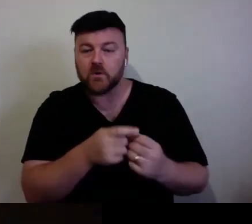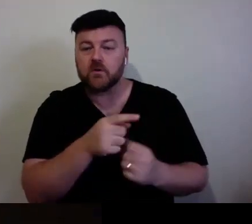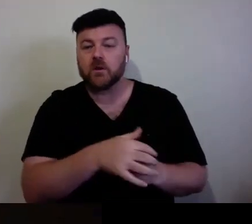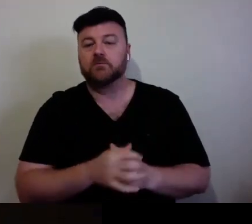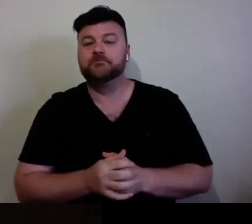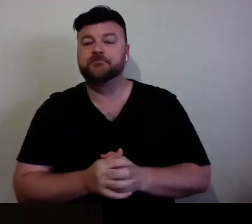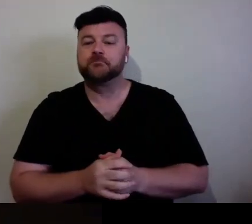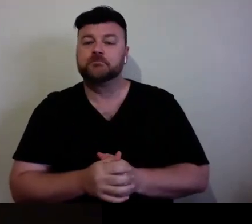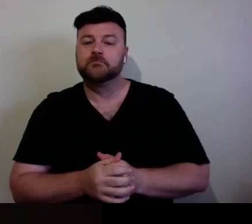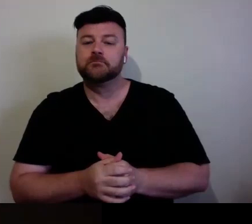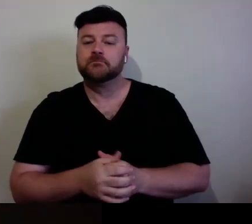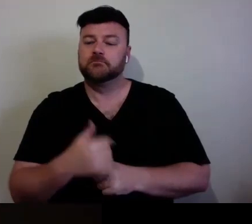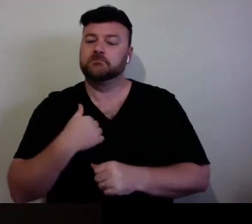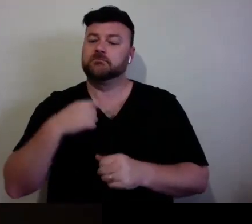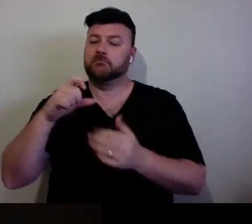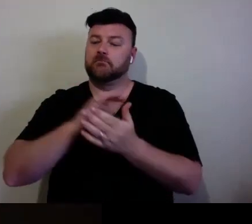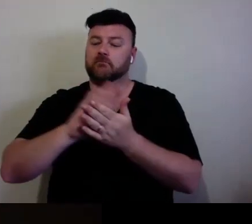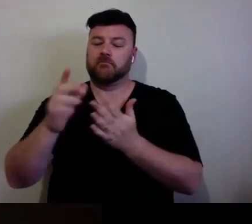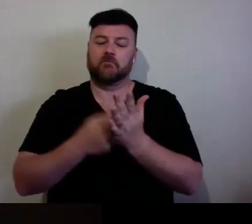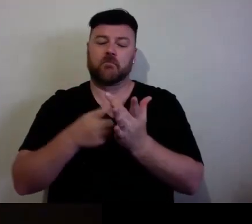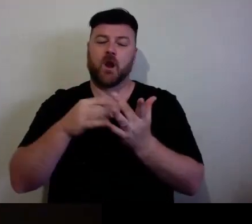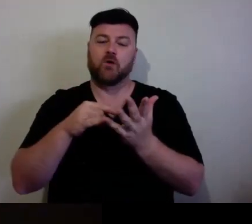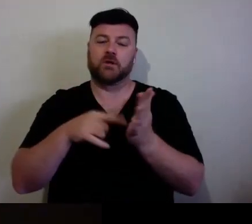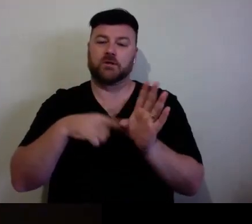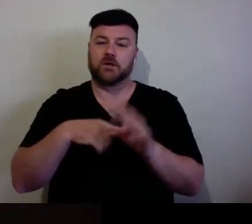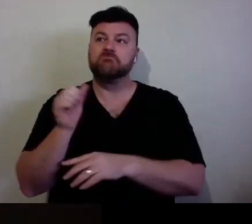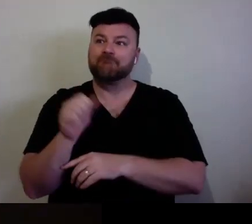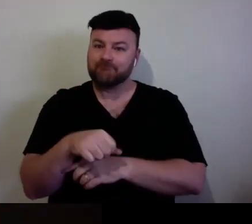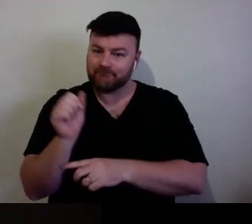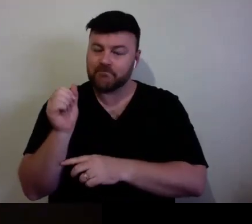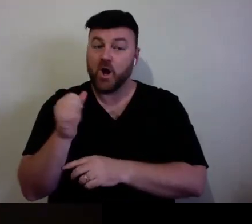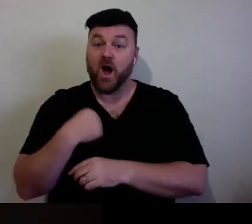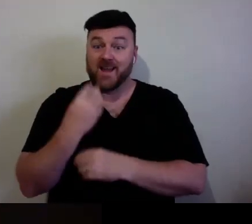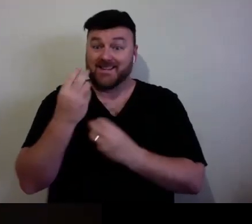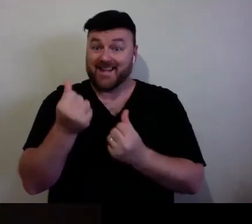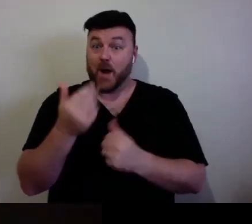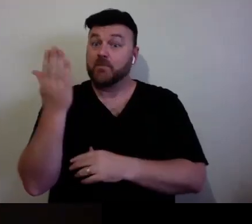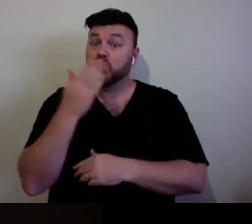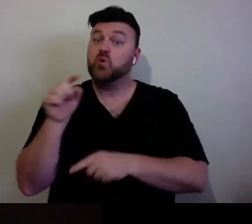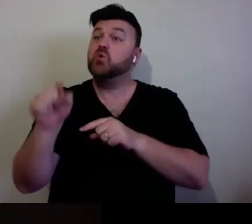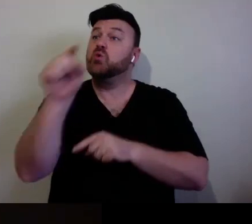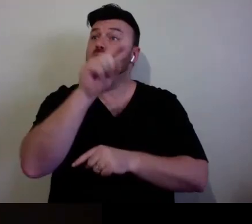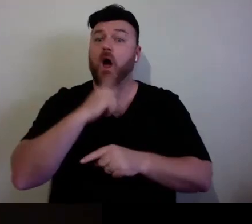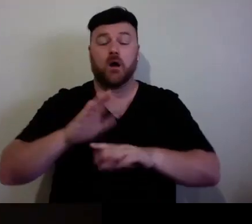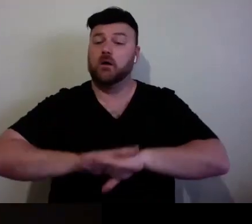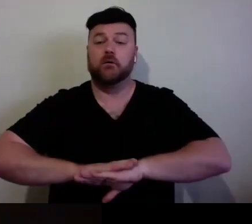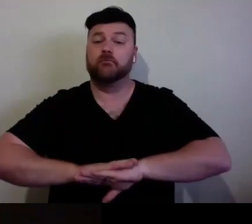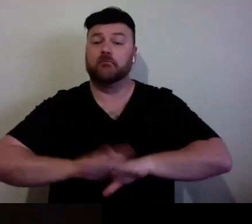That's - I know there are - even some schools that have banned Zoom because of Zoom-bombing.